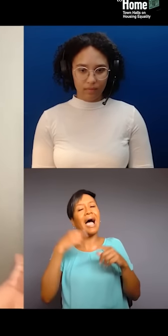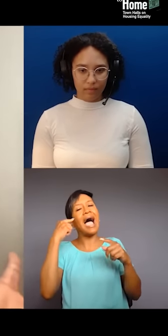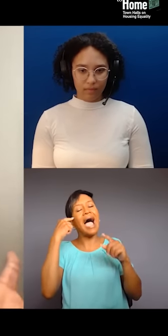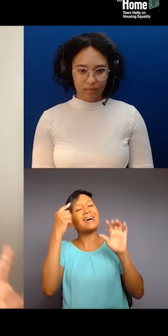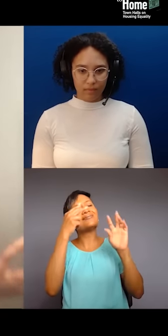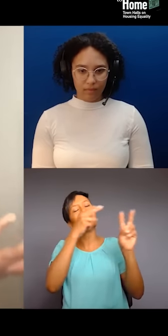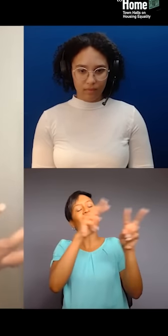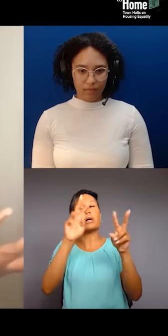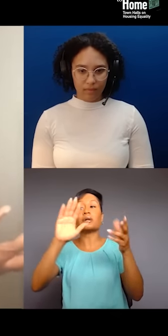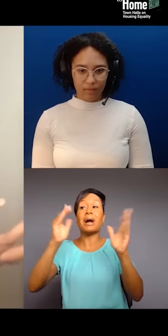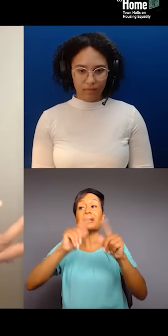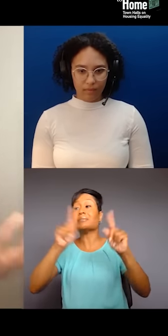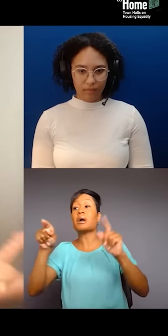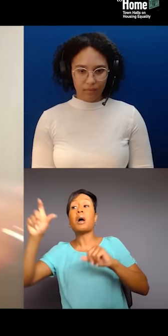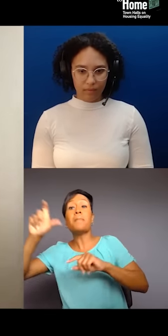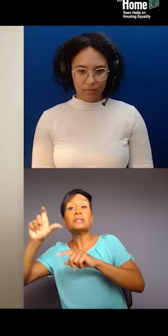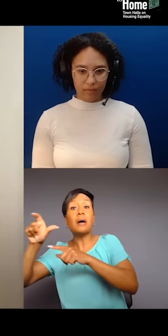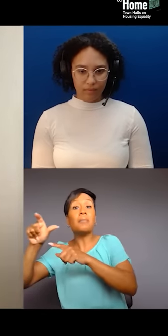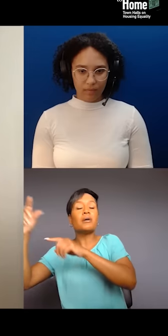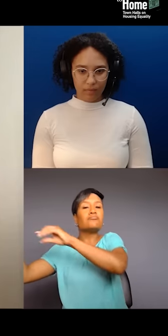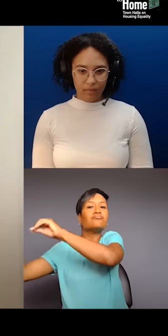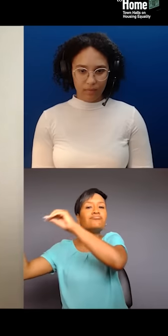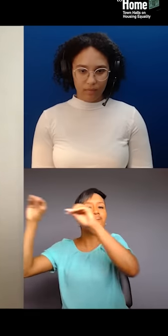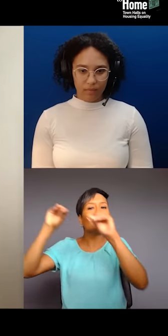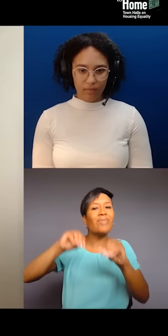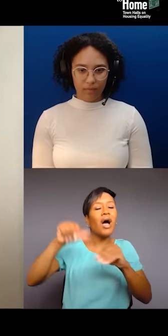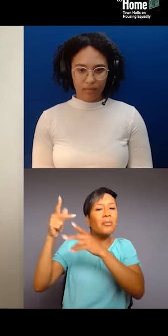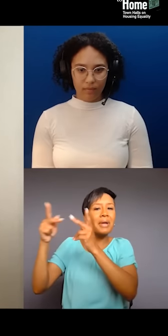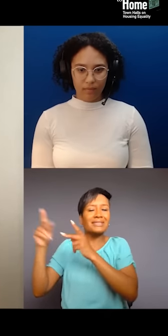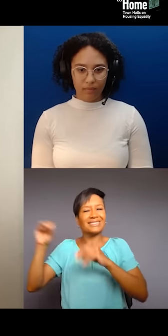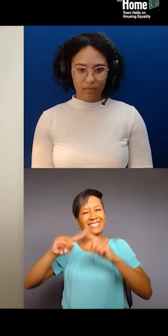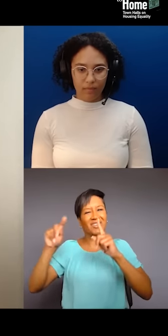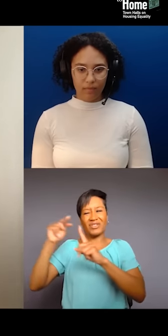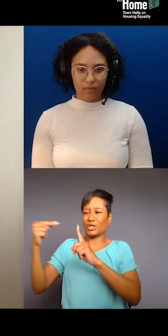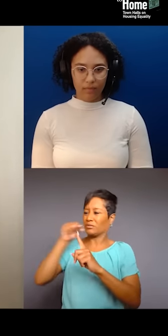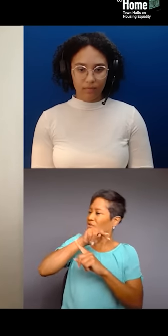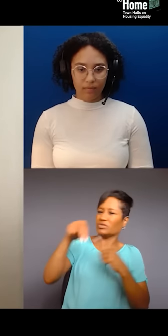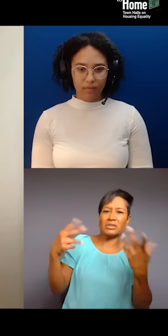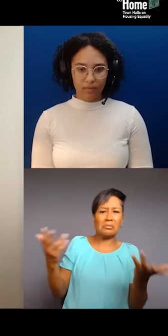a Muslim that was an immigrant that came to this country from somewhere else. So, it's just like being able to say,